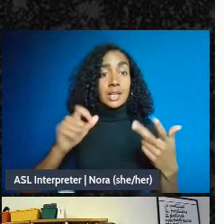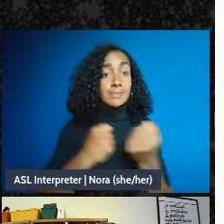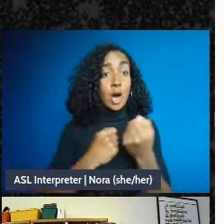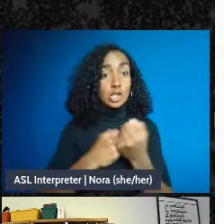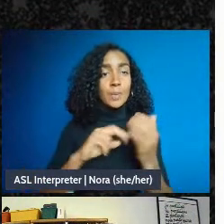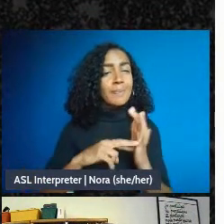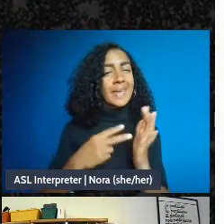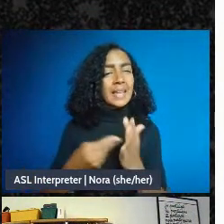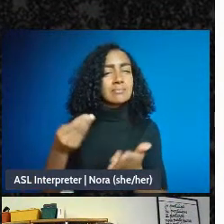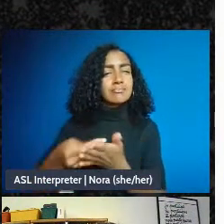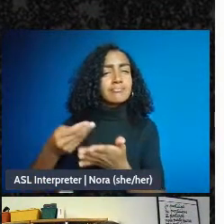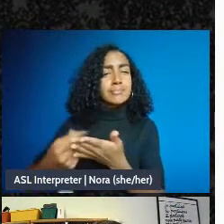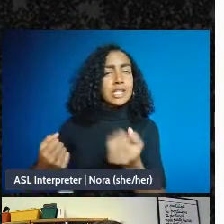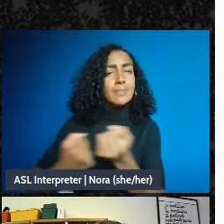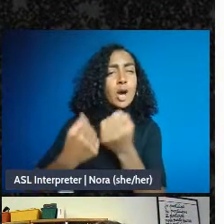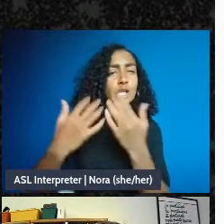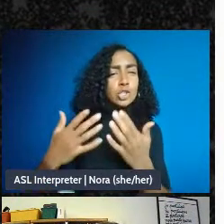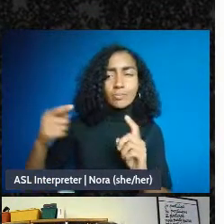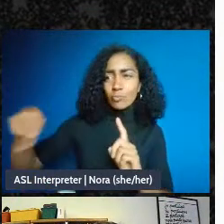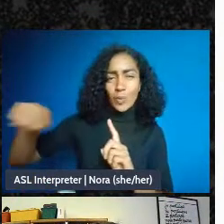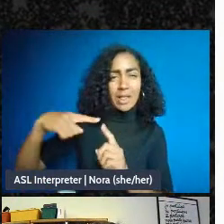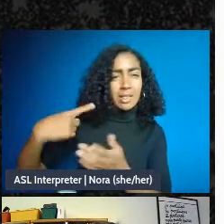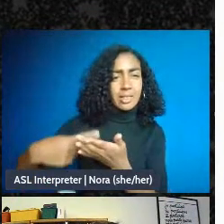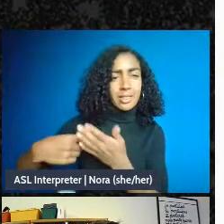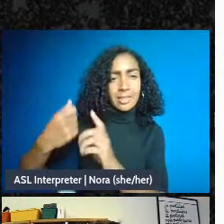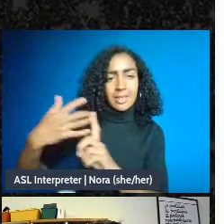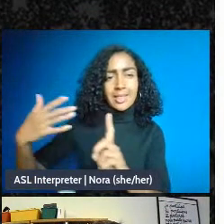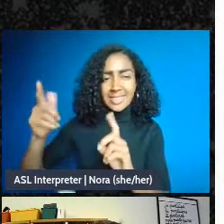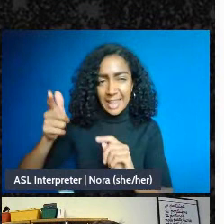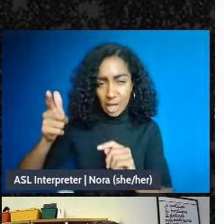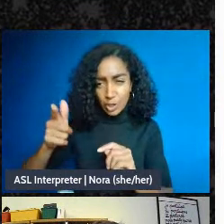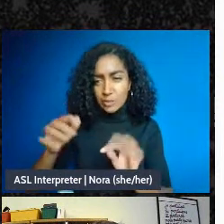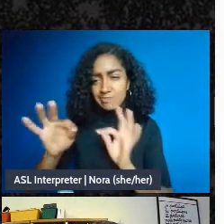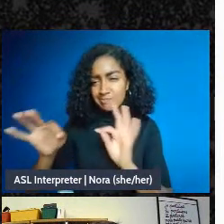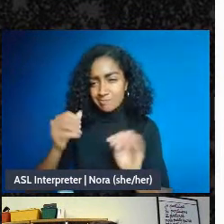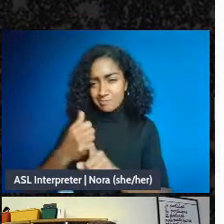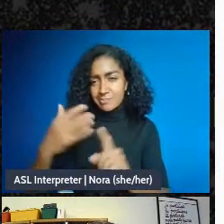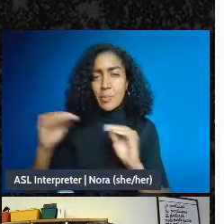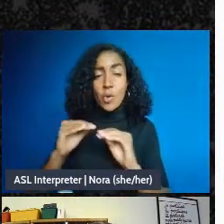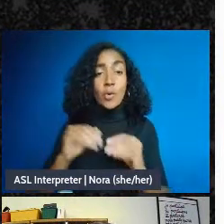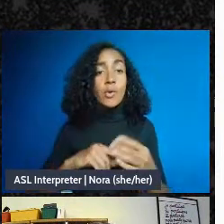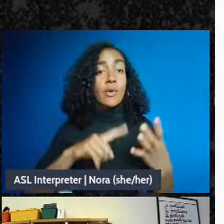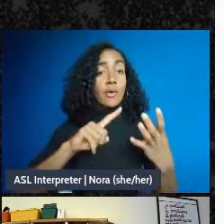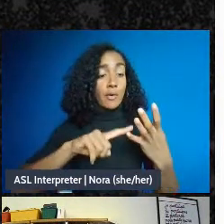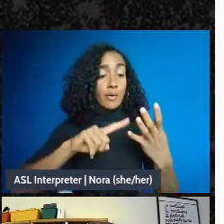more detail when we get to that part of it. The fourth is through an incorporated entity, which